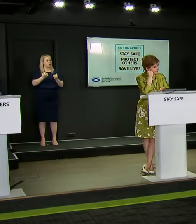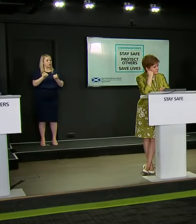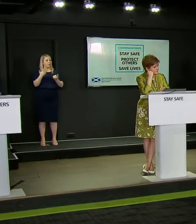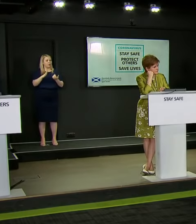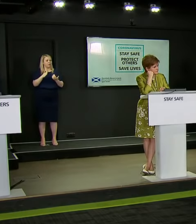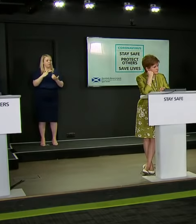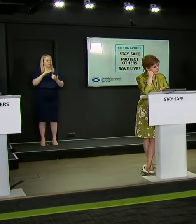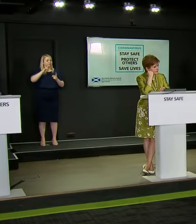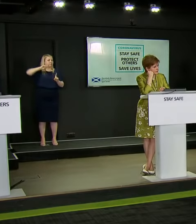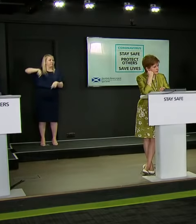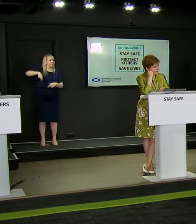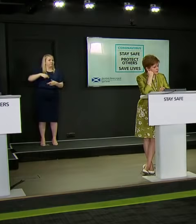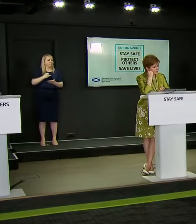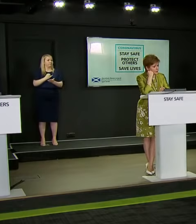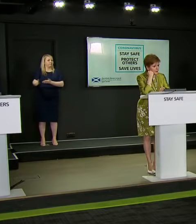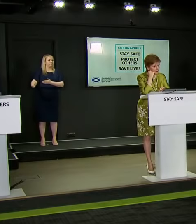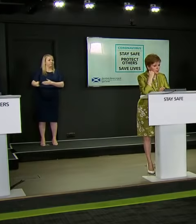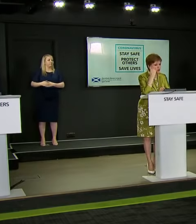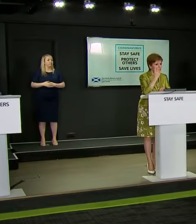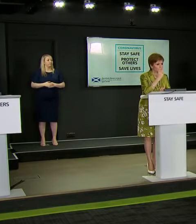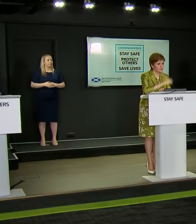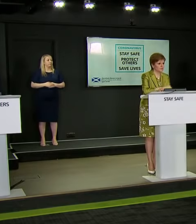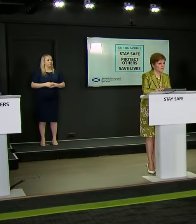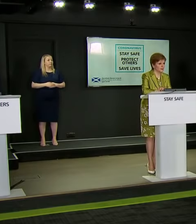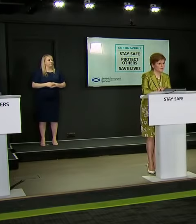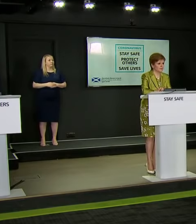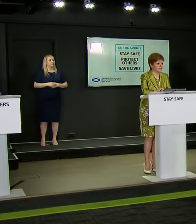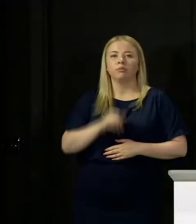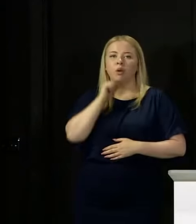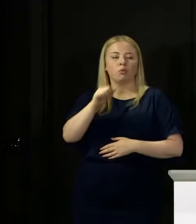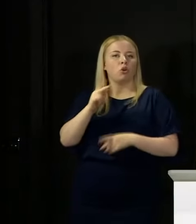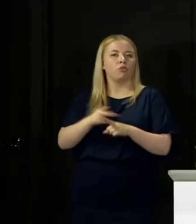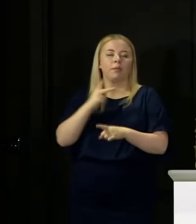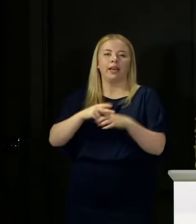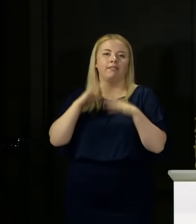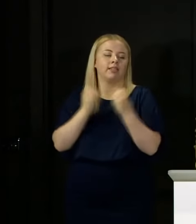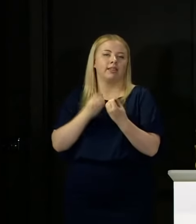by this process? I'm not going to repeat everything I have said.